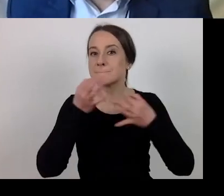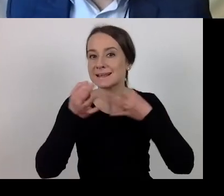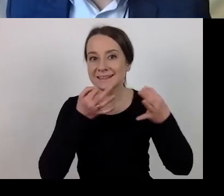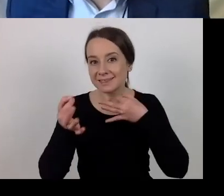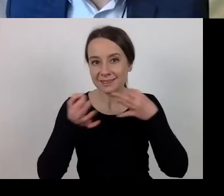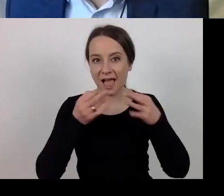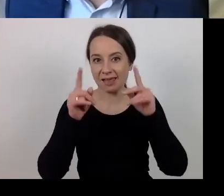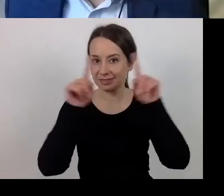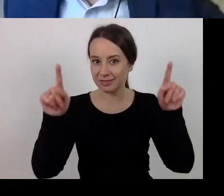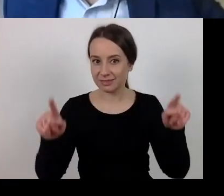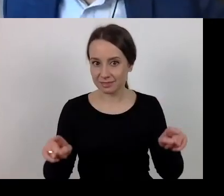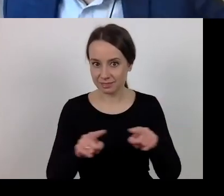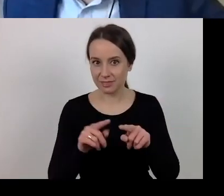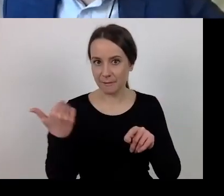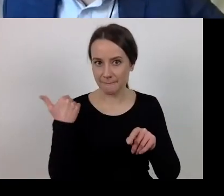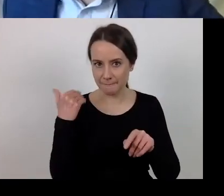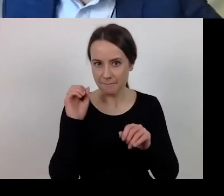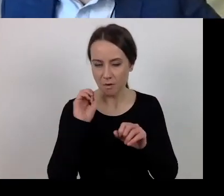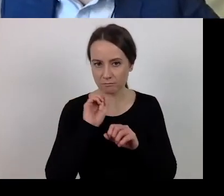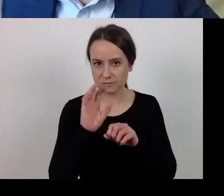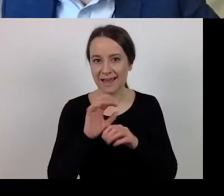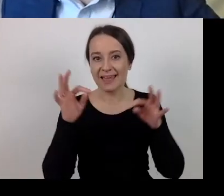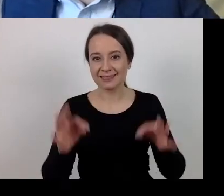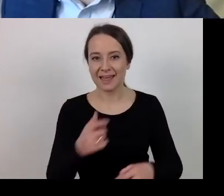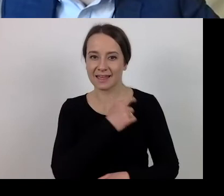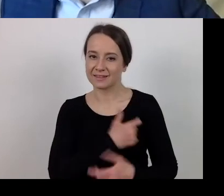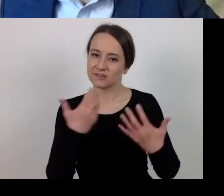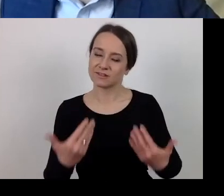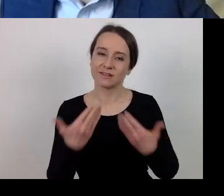Let me thank you very much for your attention.